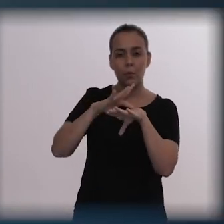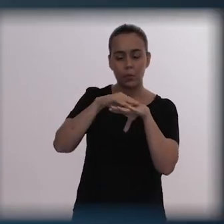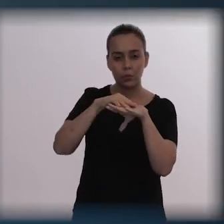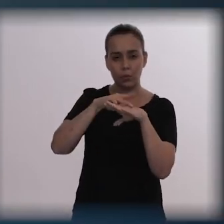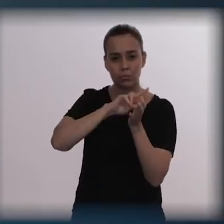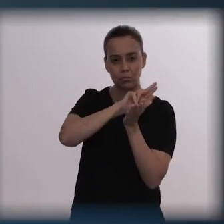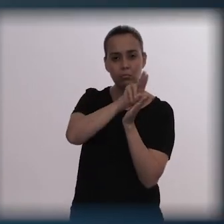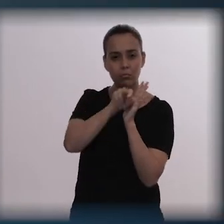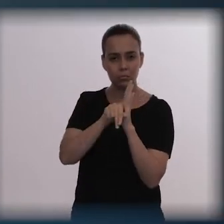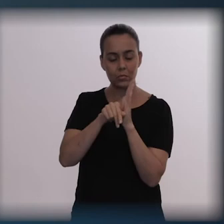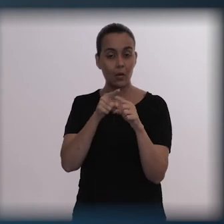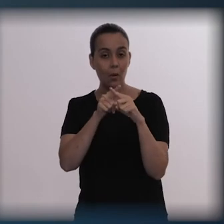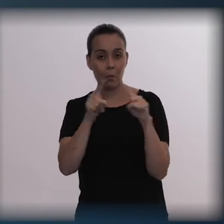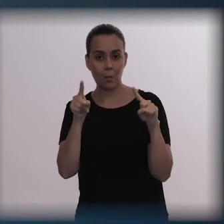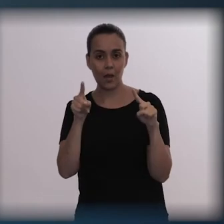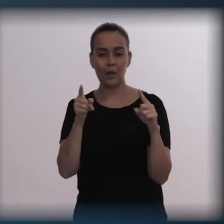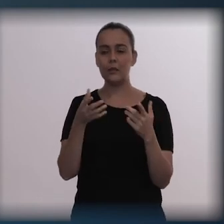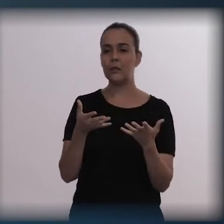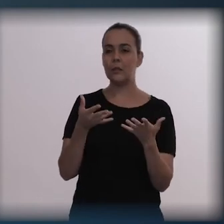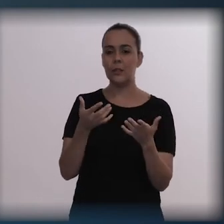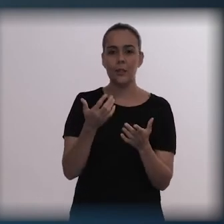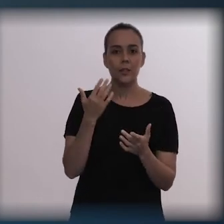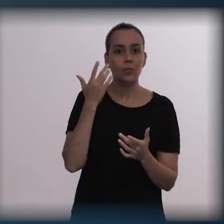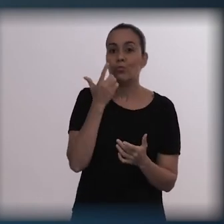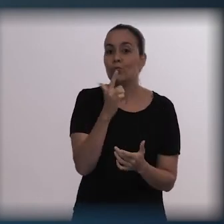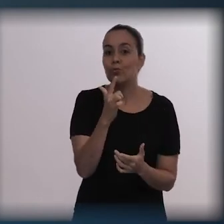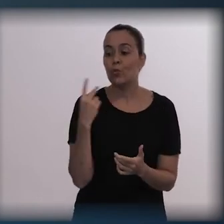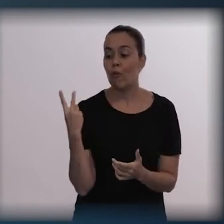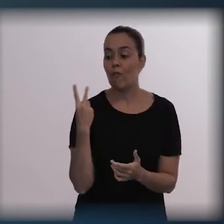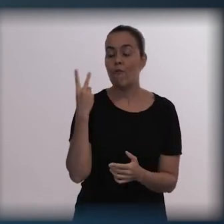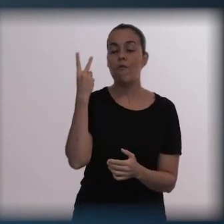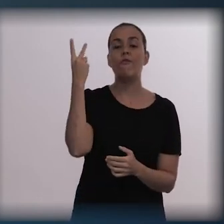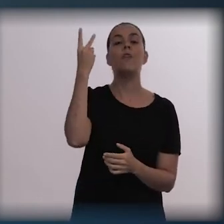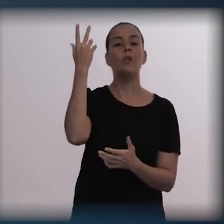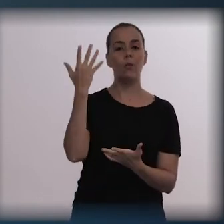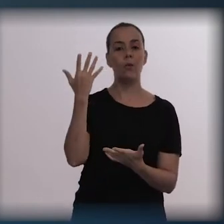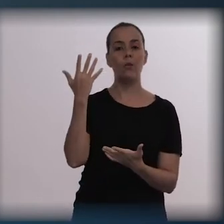still underplayed considering the impact these